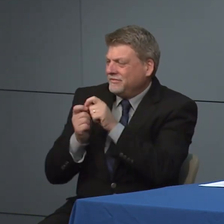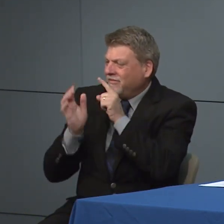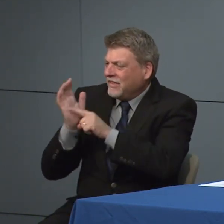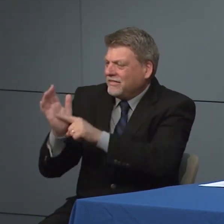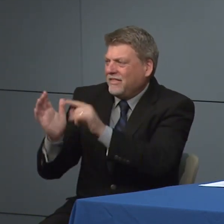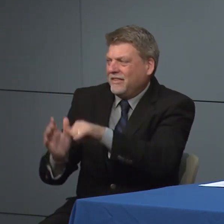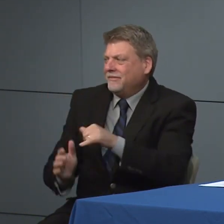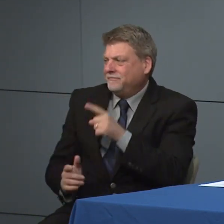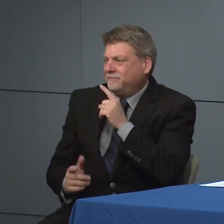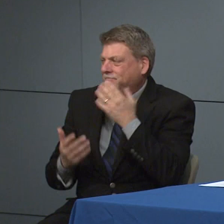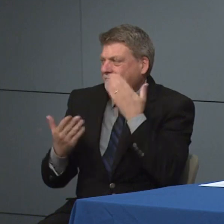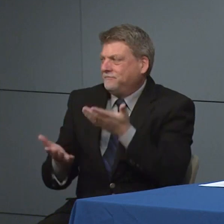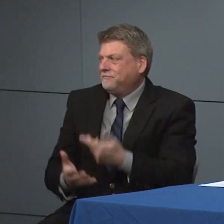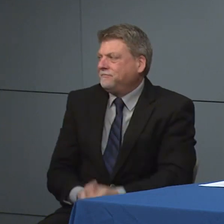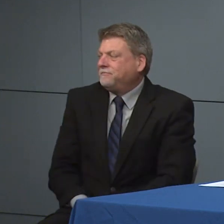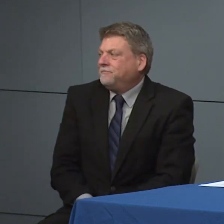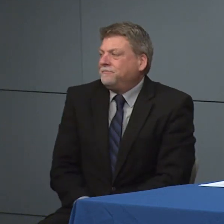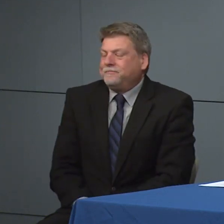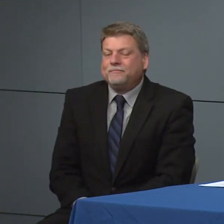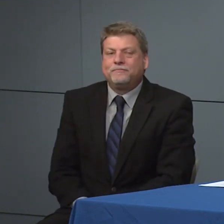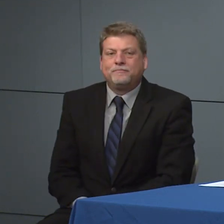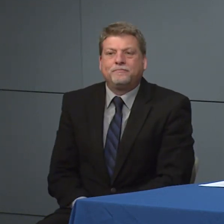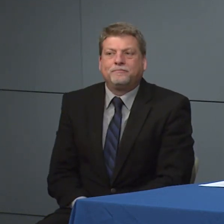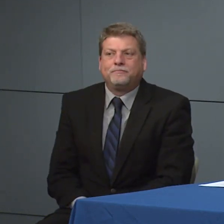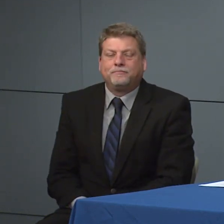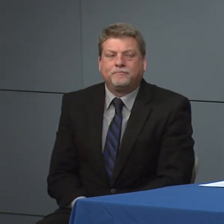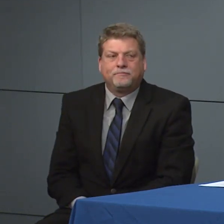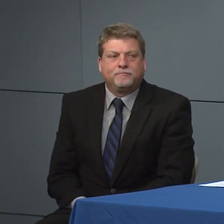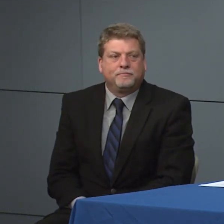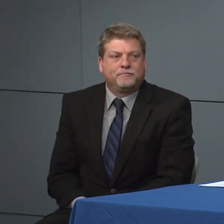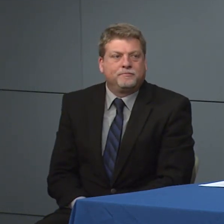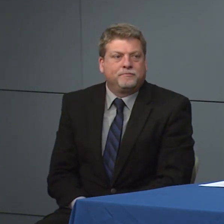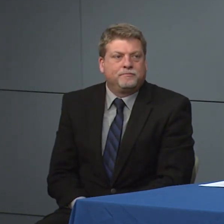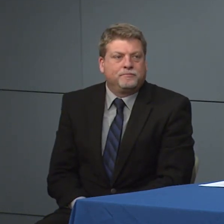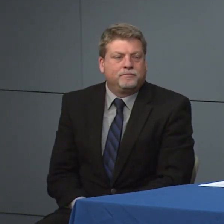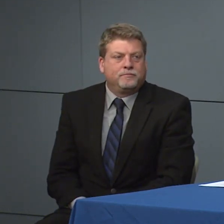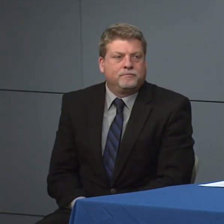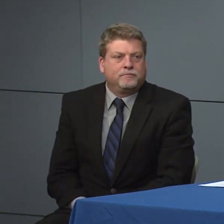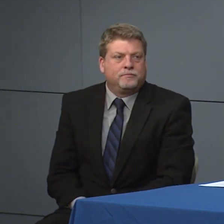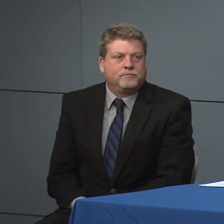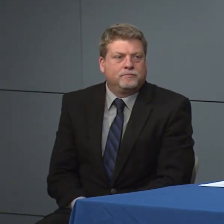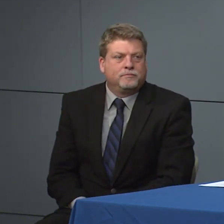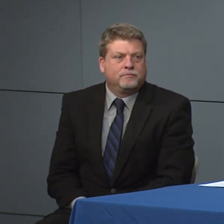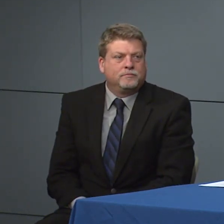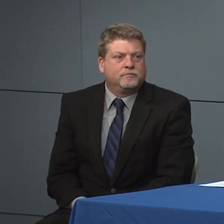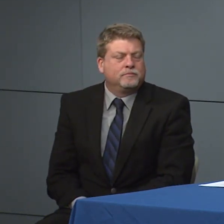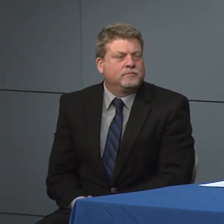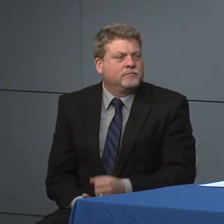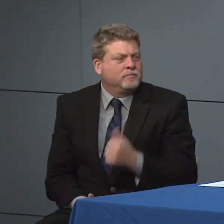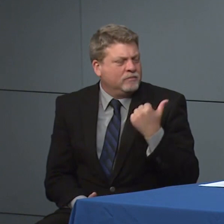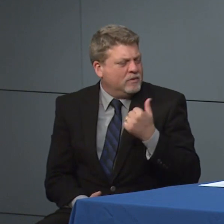investigation. So can you talk a little bit about the child safety task